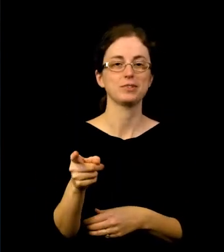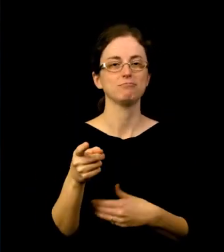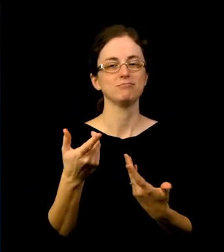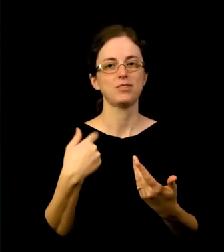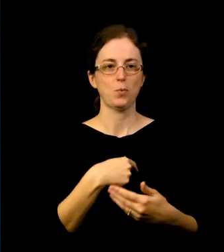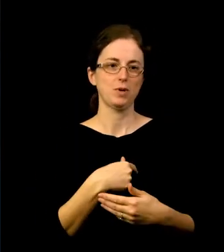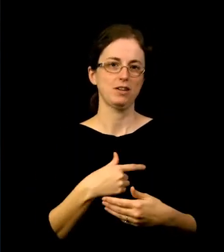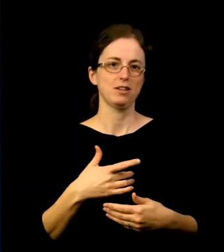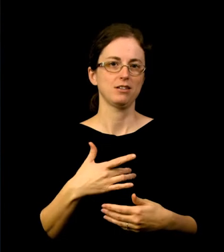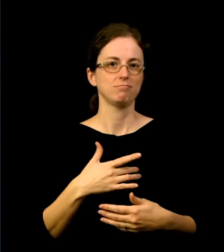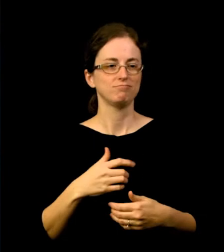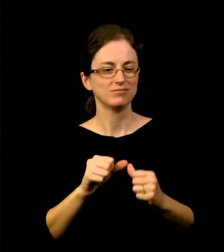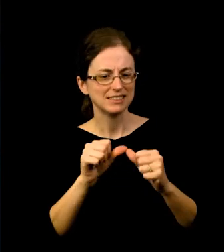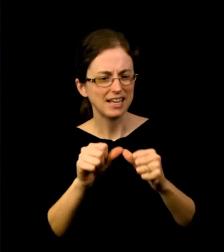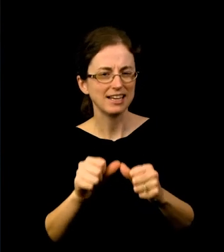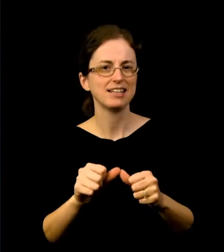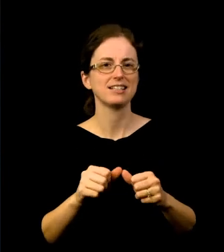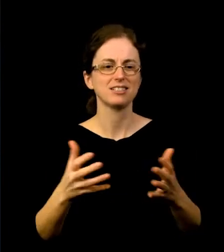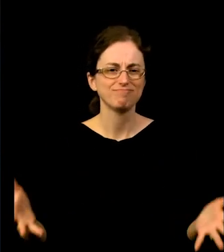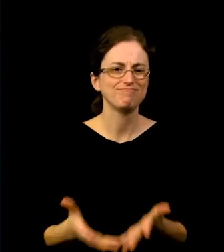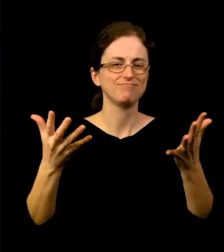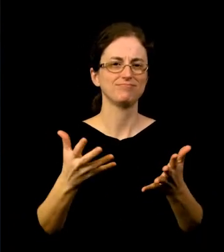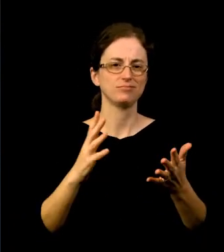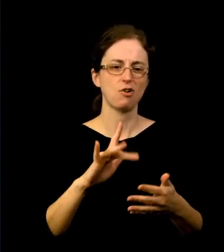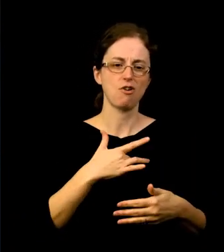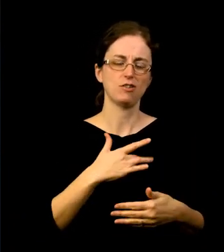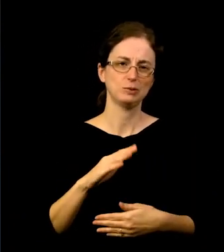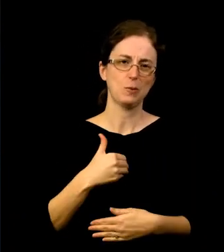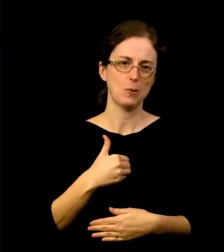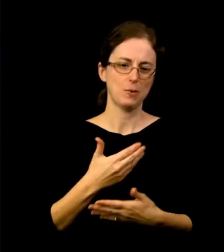And as I continue to learn and grow in my role, I look forward to continuing our partnership